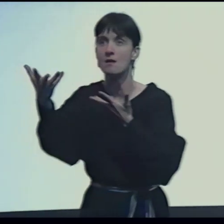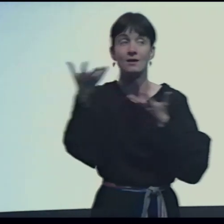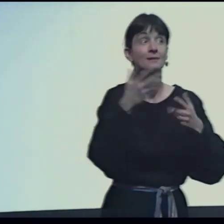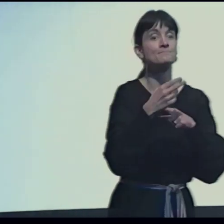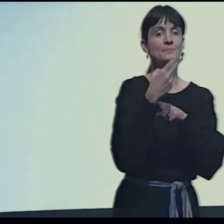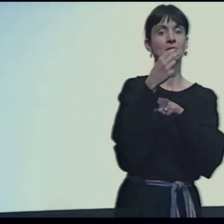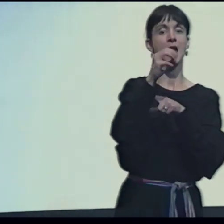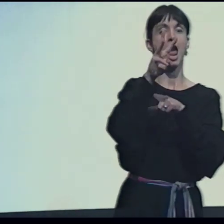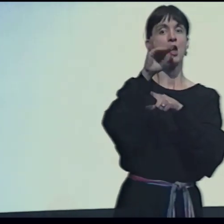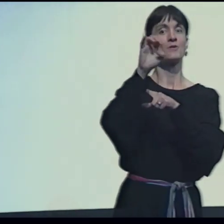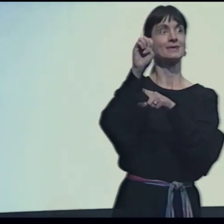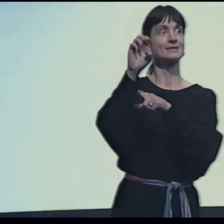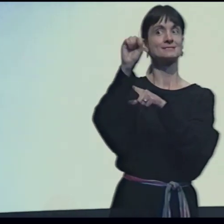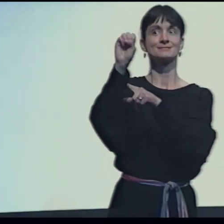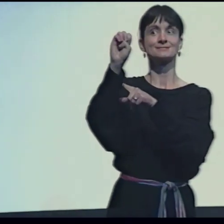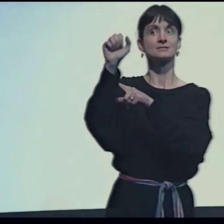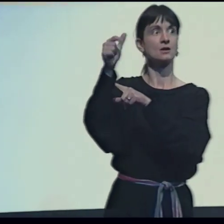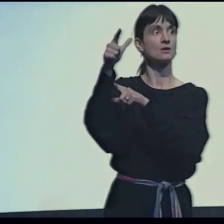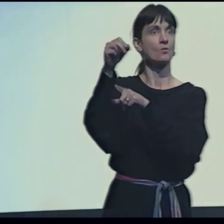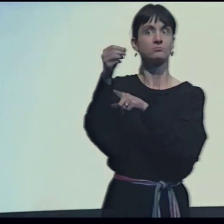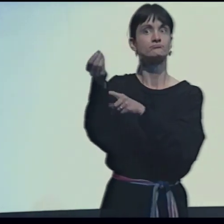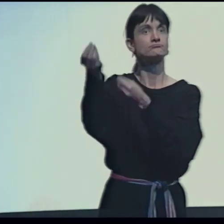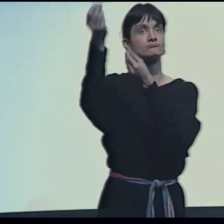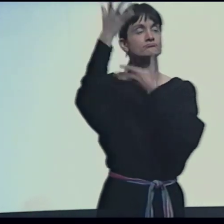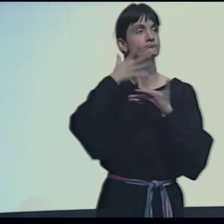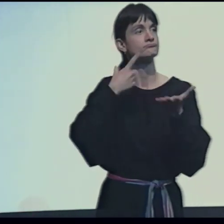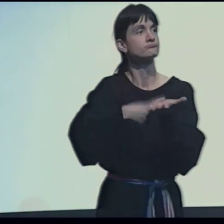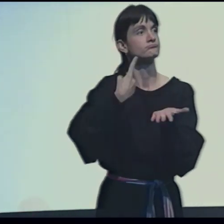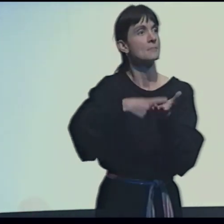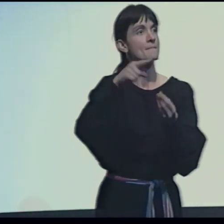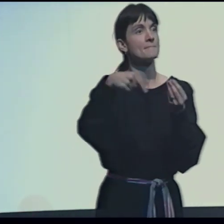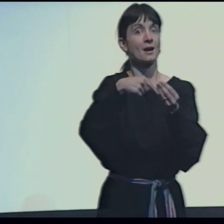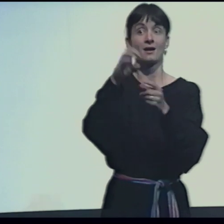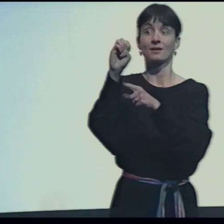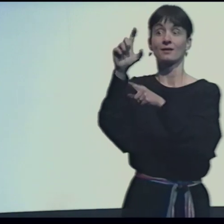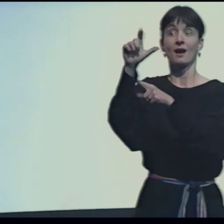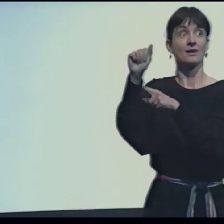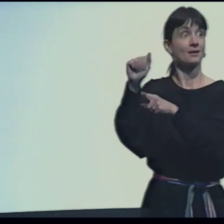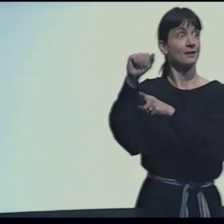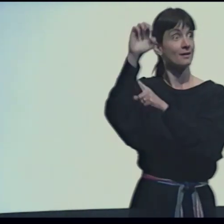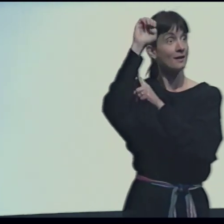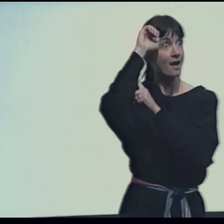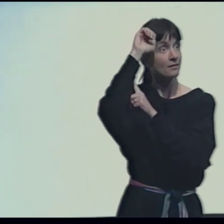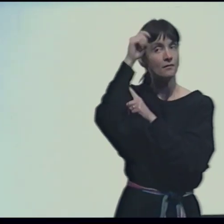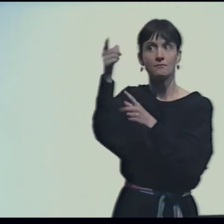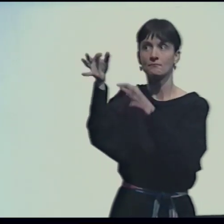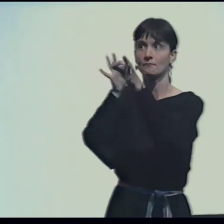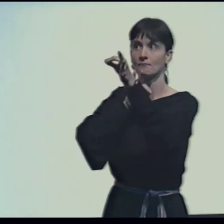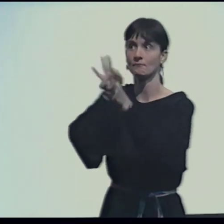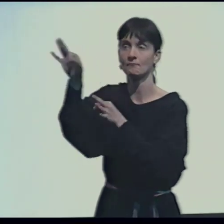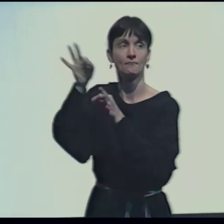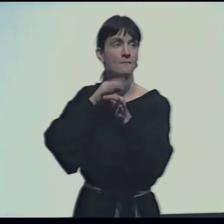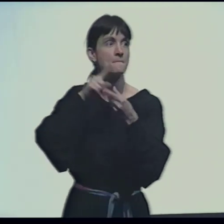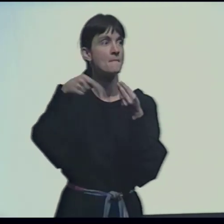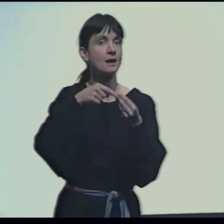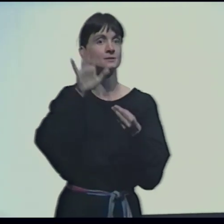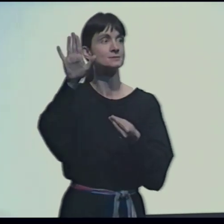At that time I learned a lot and got a lot of feedback from others. Howie Seago told me about Ella's work,